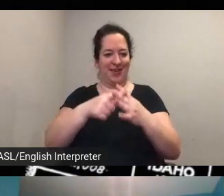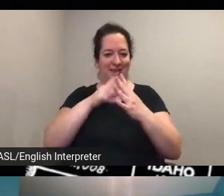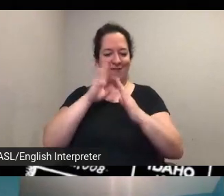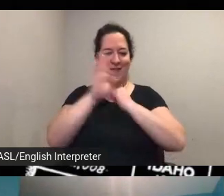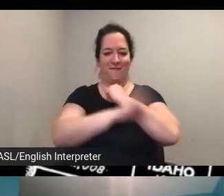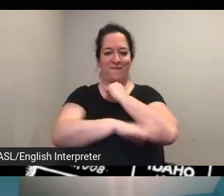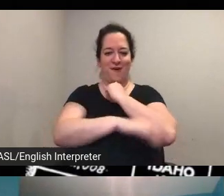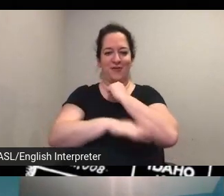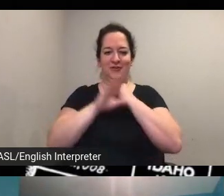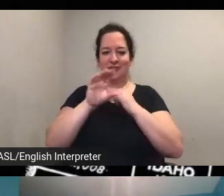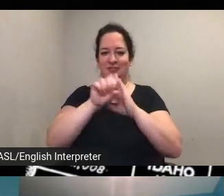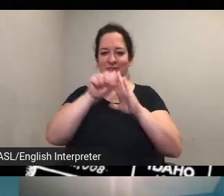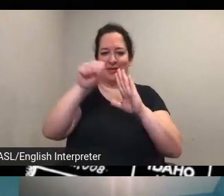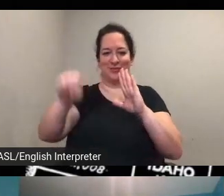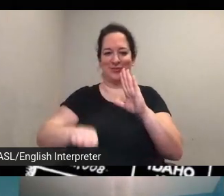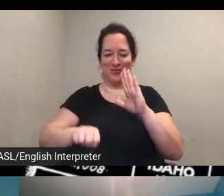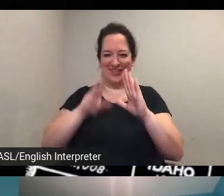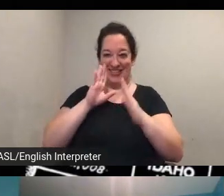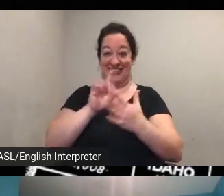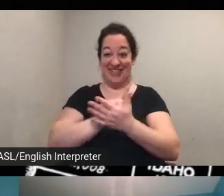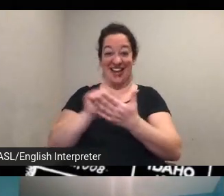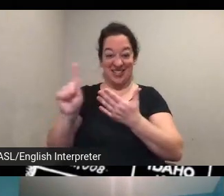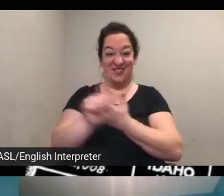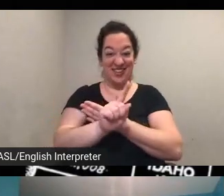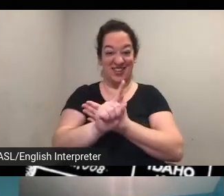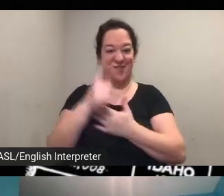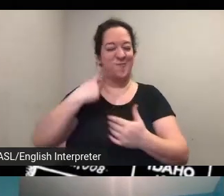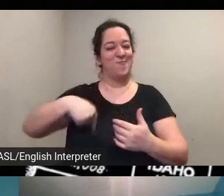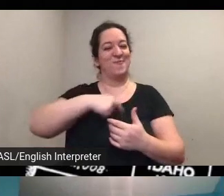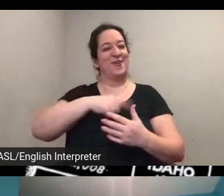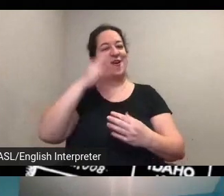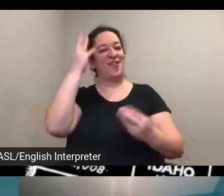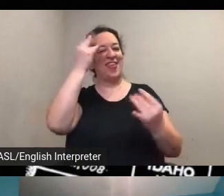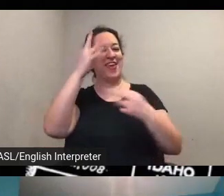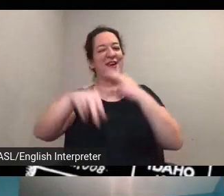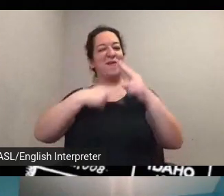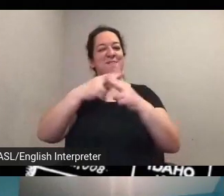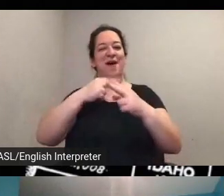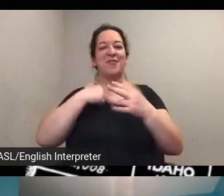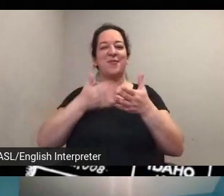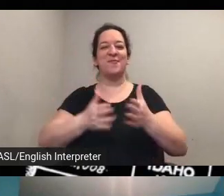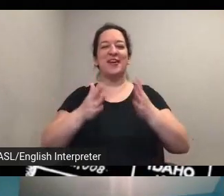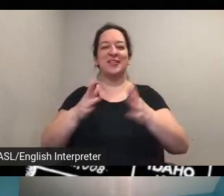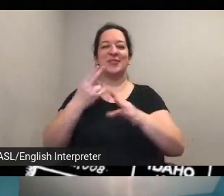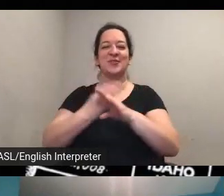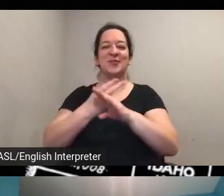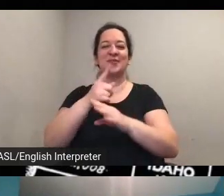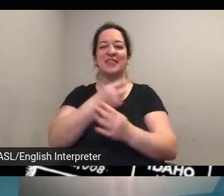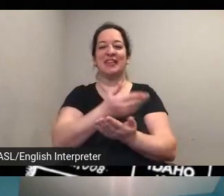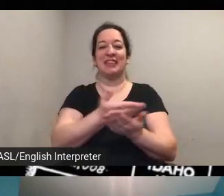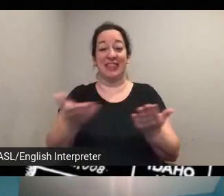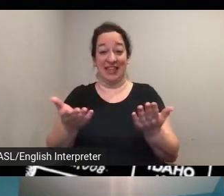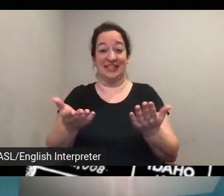week we're all thinking about ways to use this and other resources maybe i could i could throw that open to